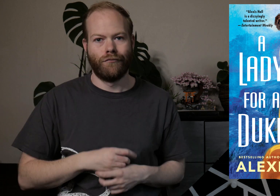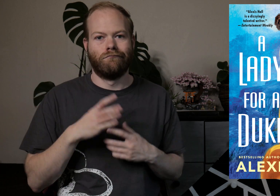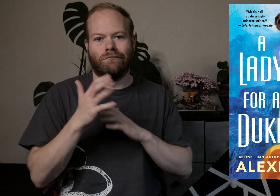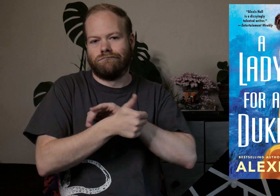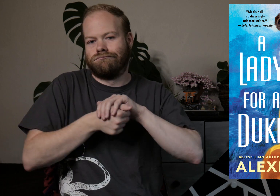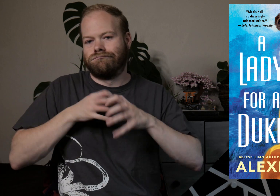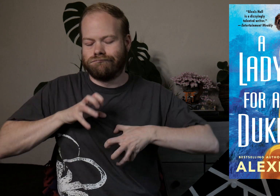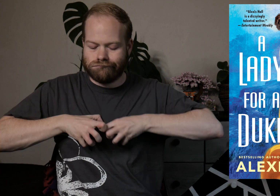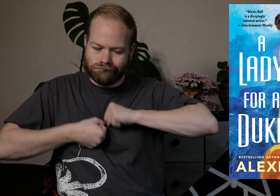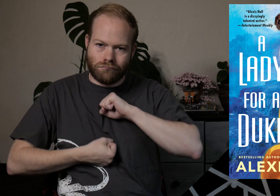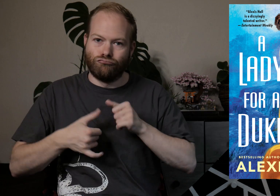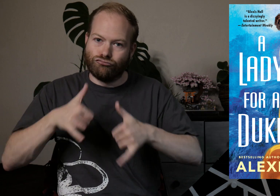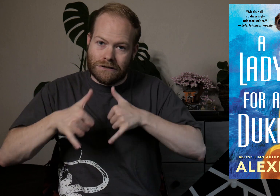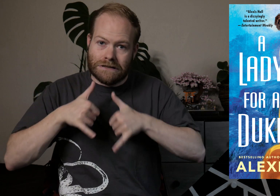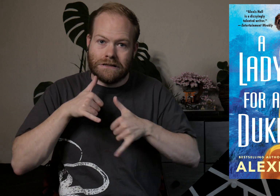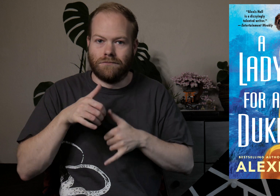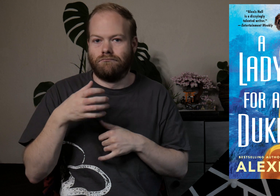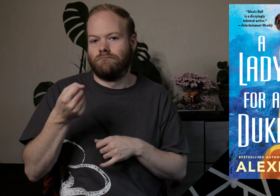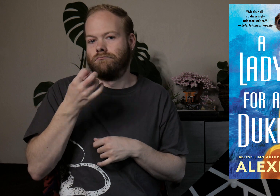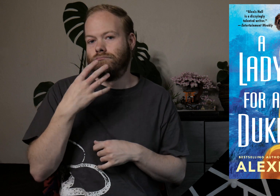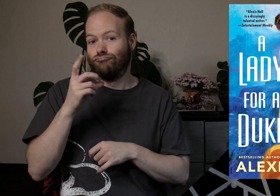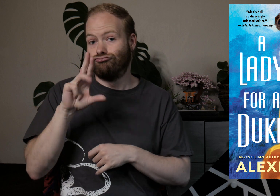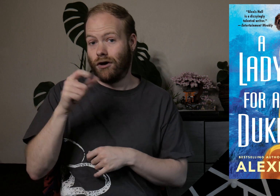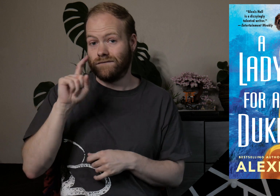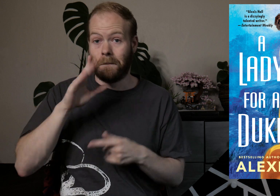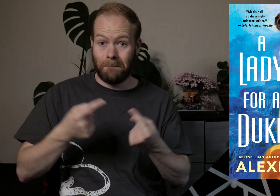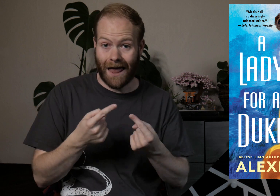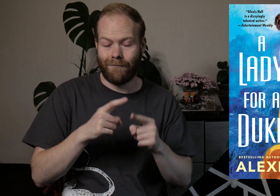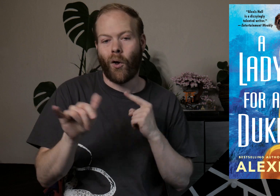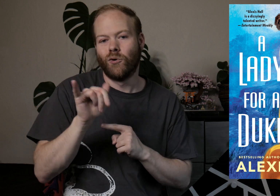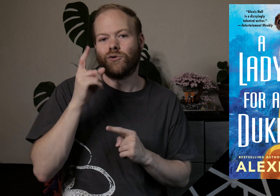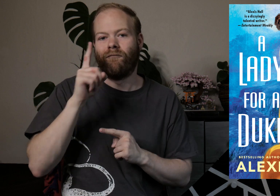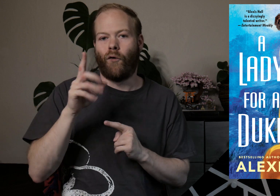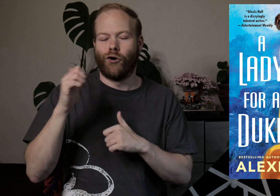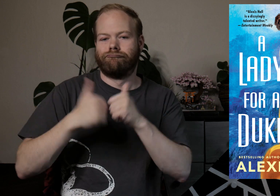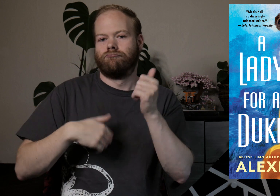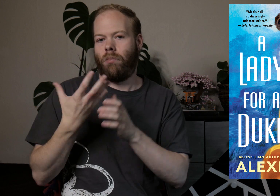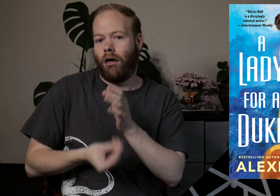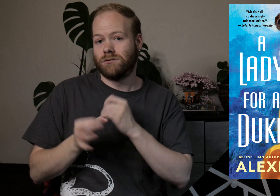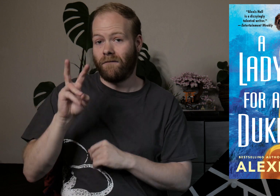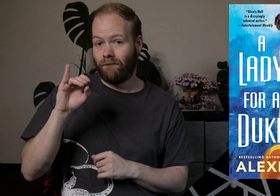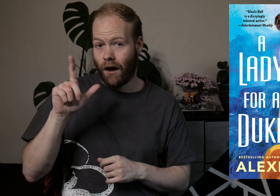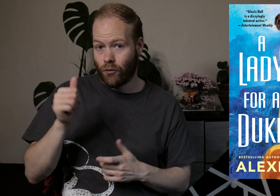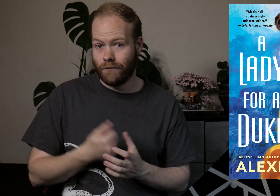He’s retreated into his own grief, drinking and taking drugs for his pain but also to dull the loss of Viola.